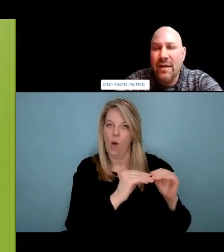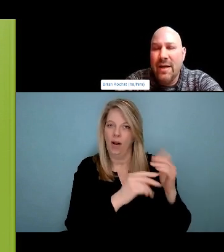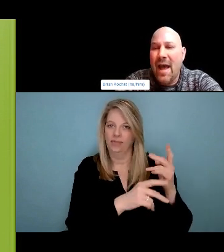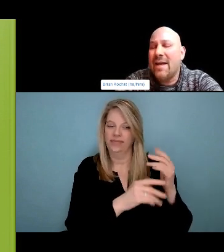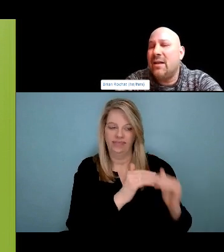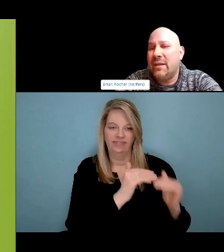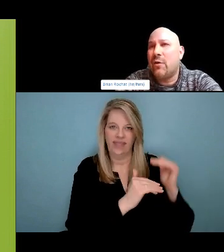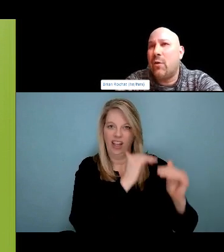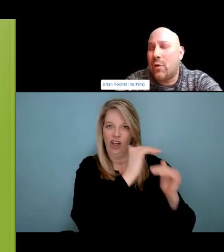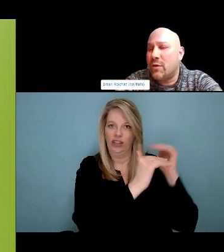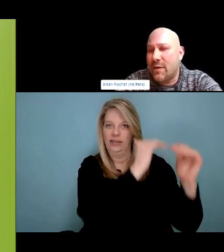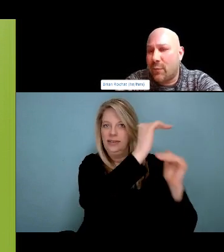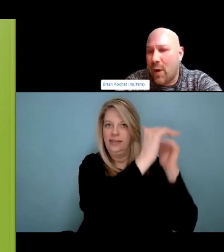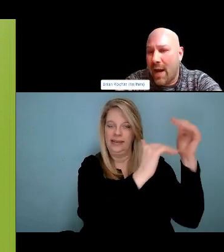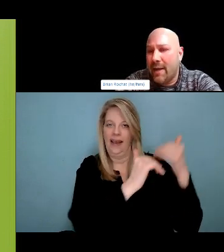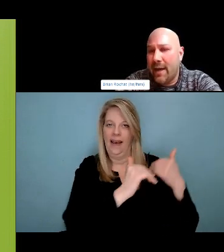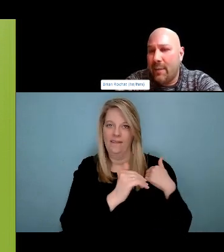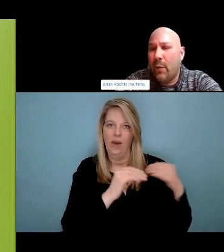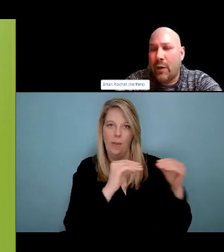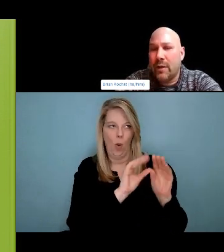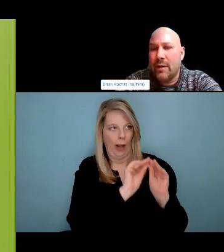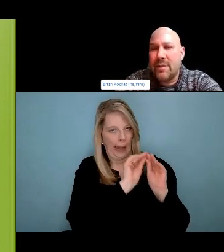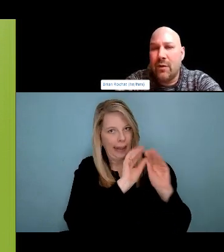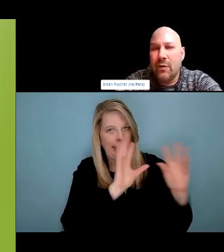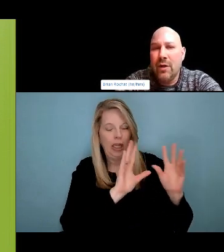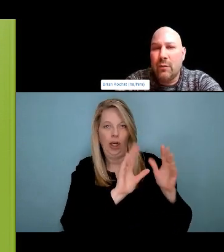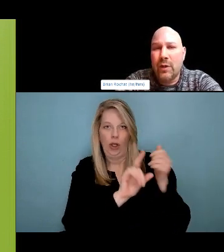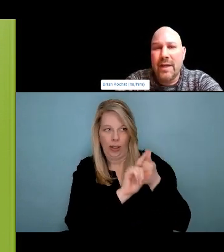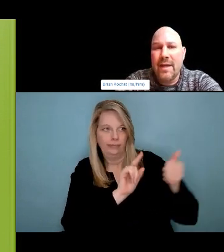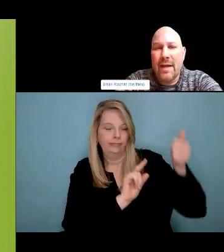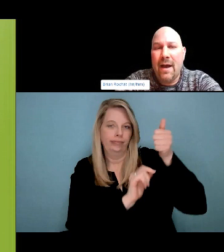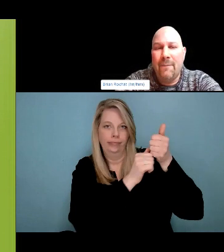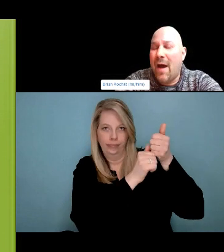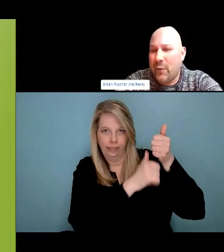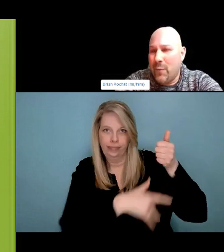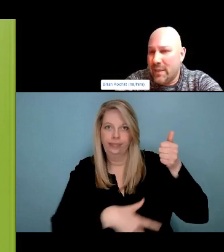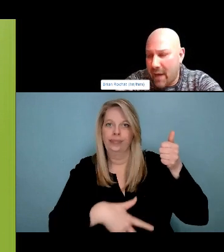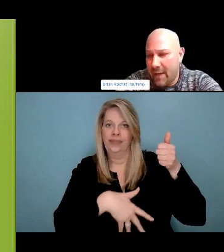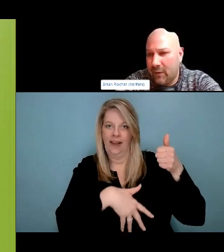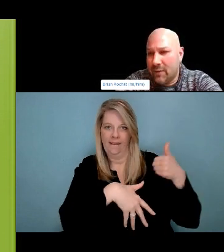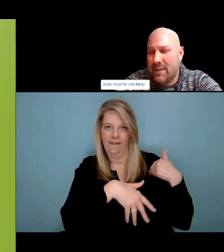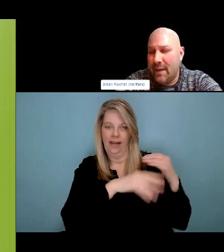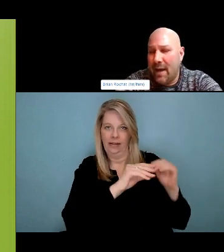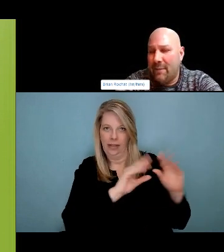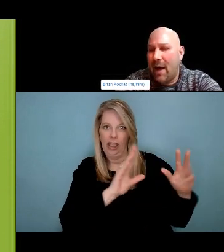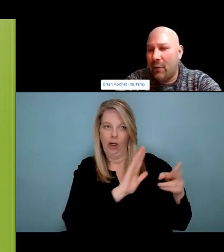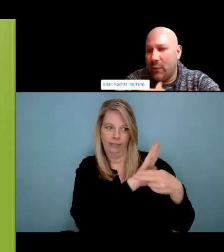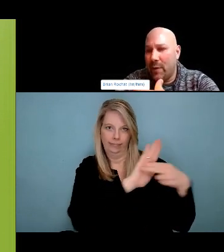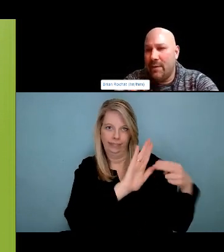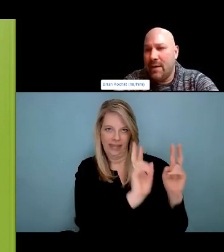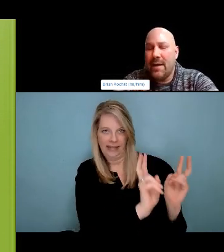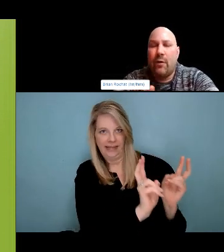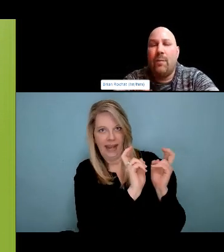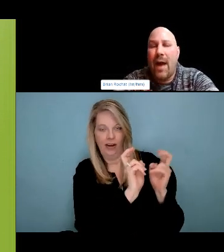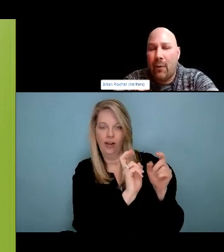This is what I need to do for my METIs, CREATE heritage. I'm really looking forward to getting